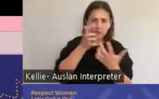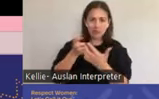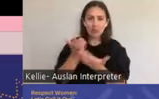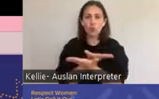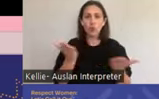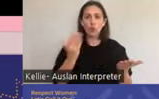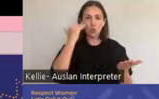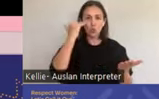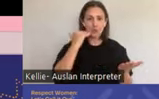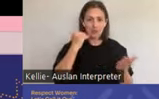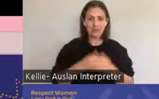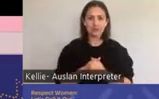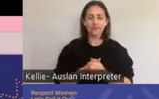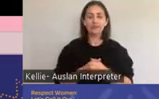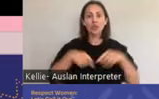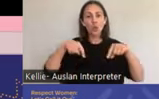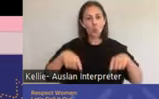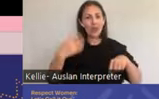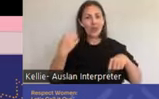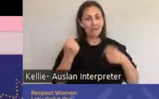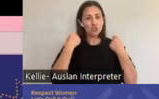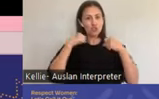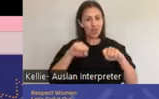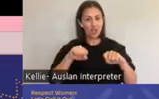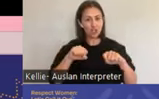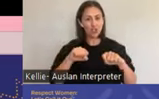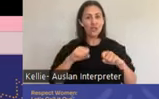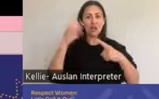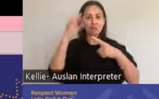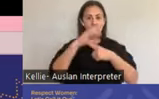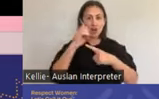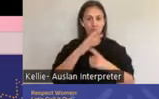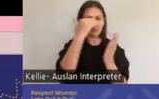priority populations and actions that will be implemented throughout the strategy.